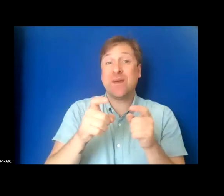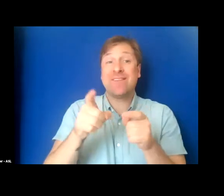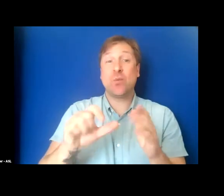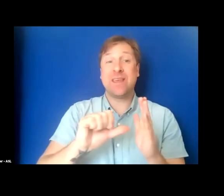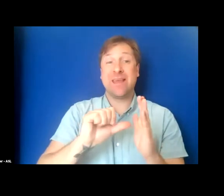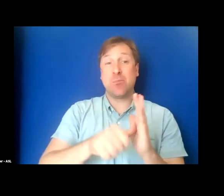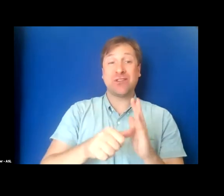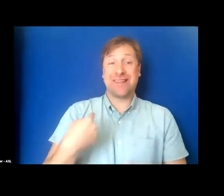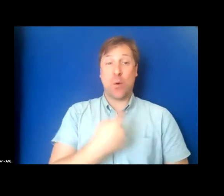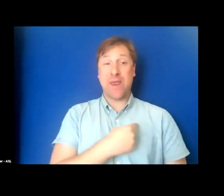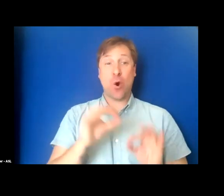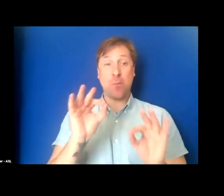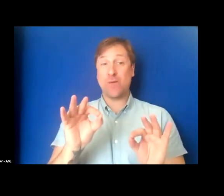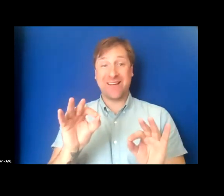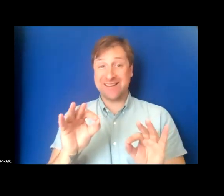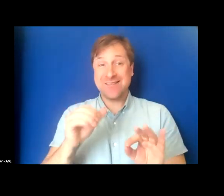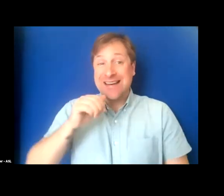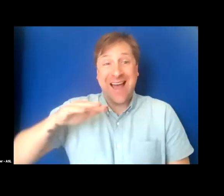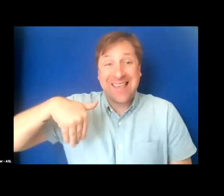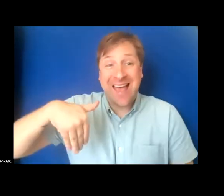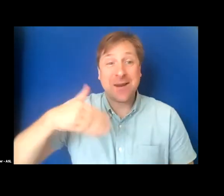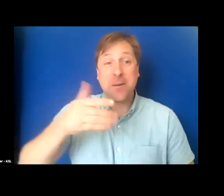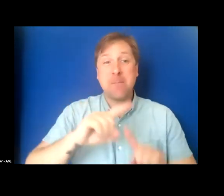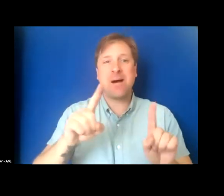Yet. Hopefully. The entire Access Reframed team,